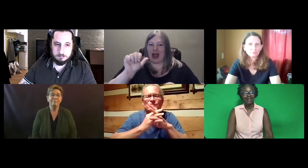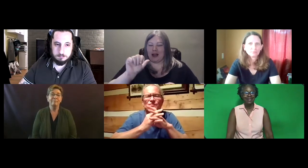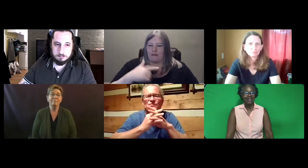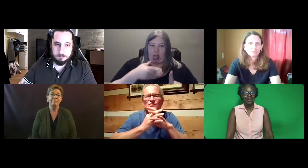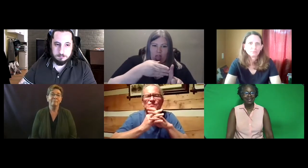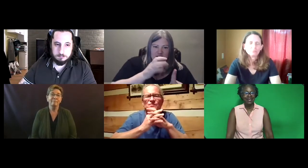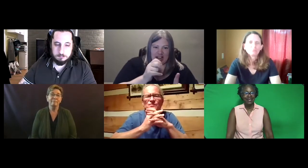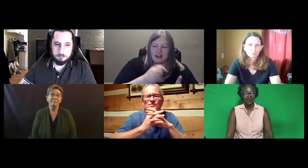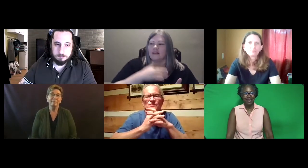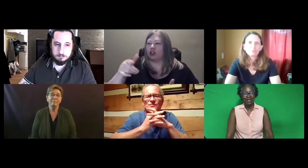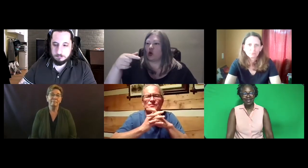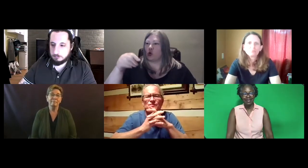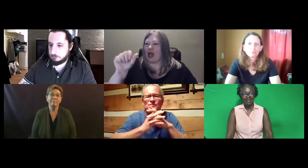Katie: Okay. Okay.